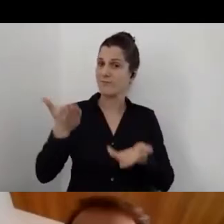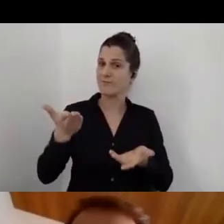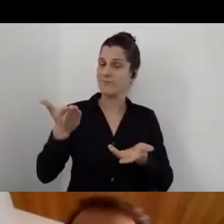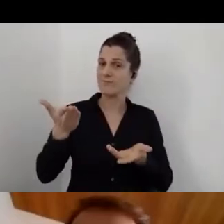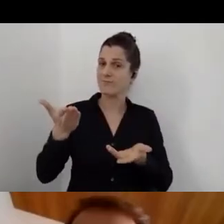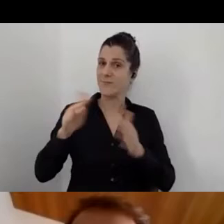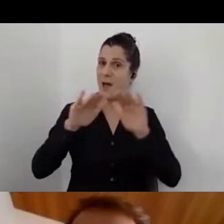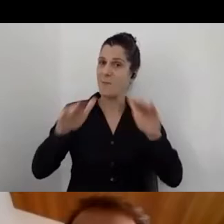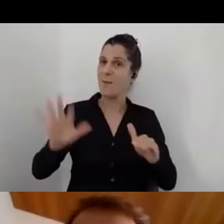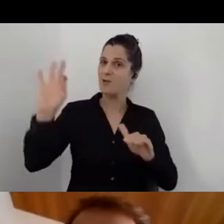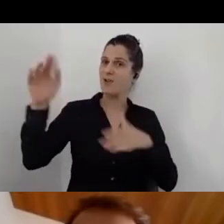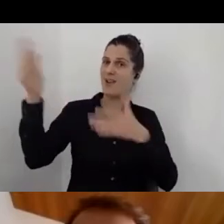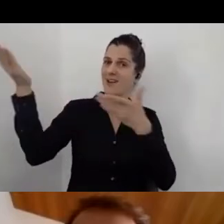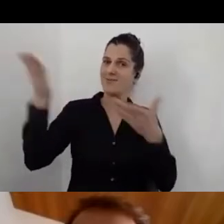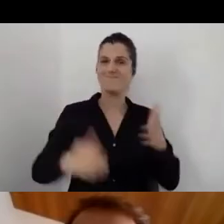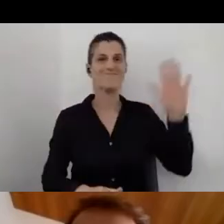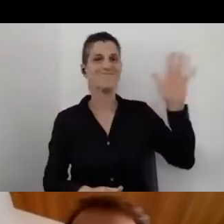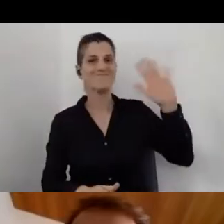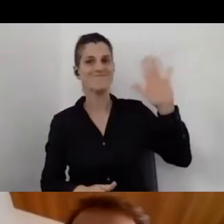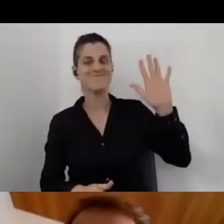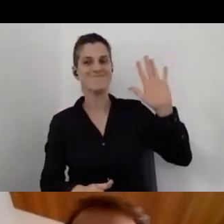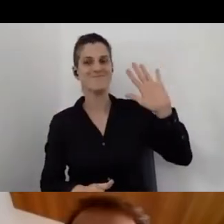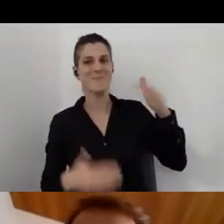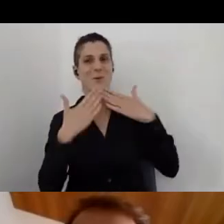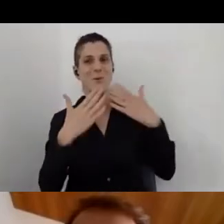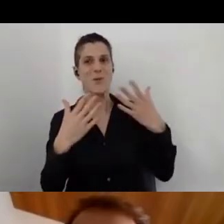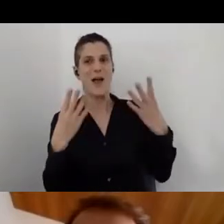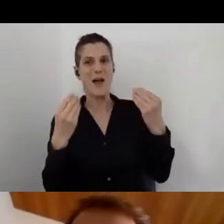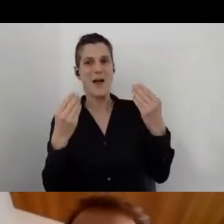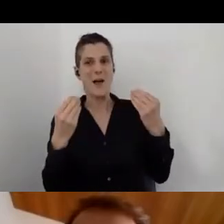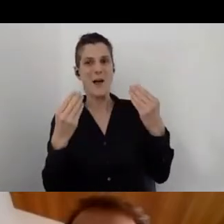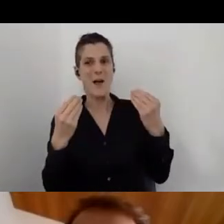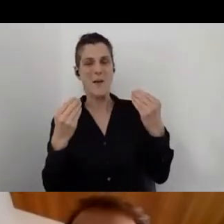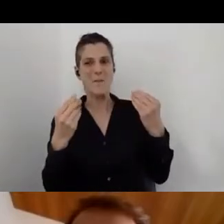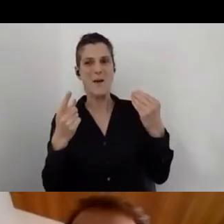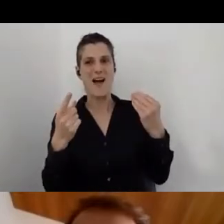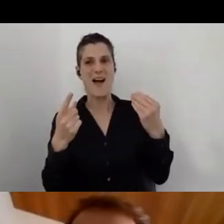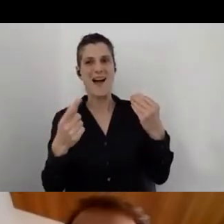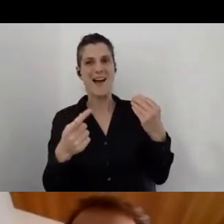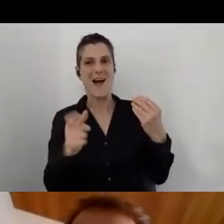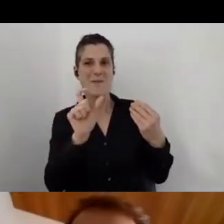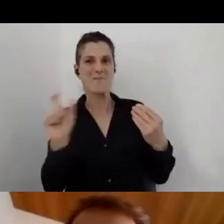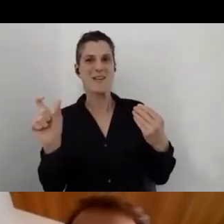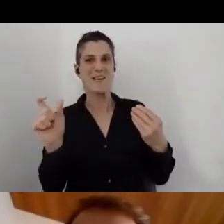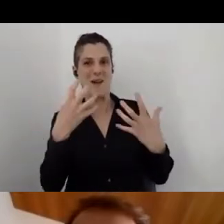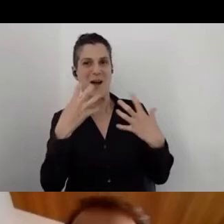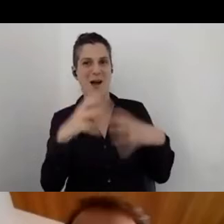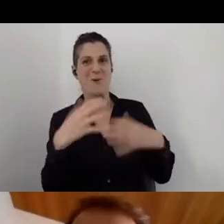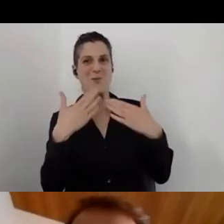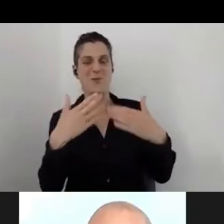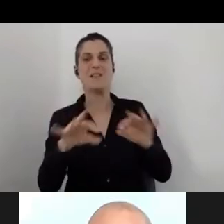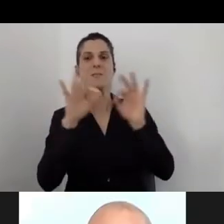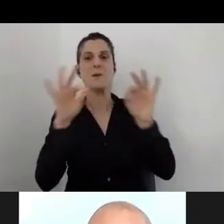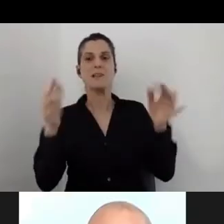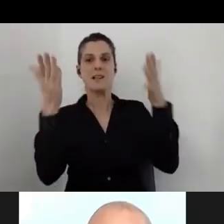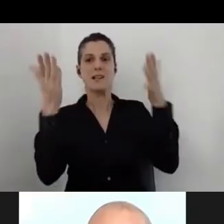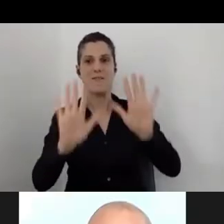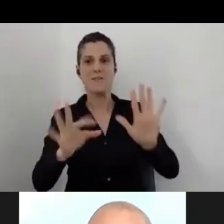Yes. Hi, Omer. Thank you very much for the kind words. Let me just start my video real quick.